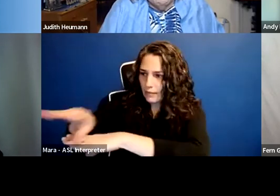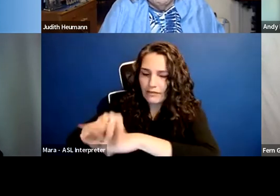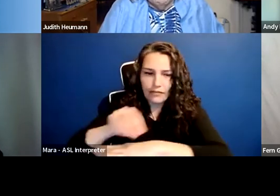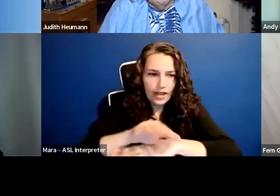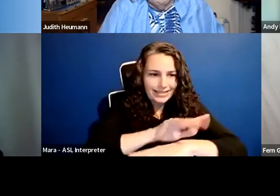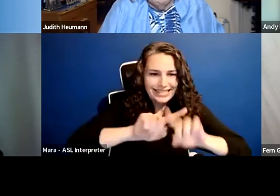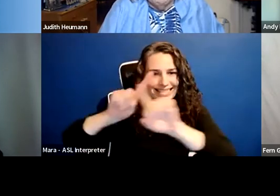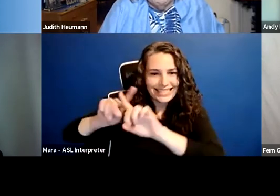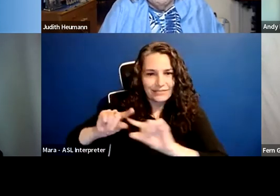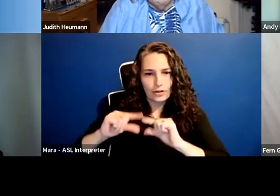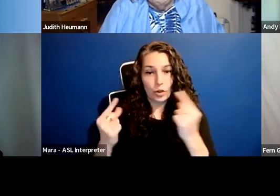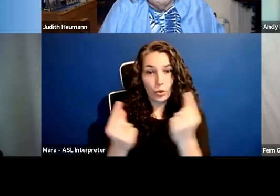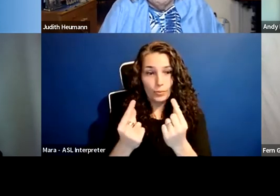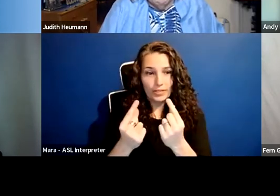and I'll give you an example.